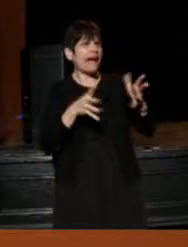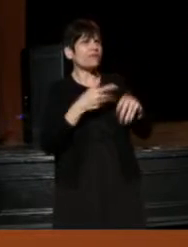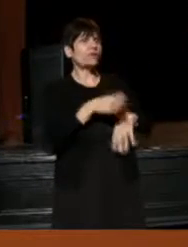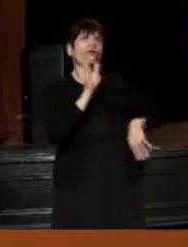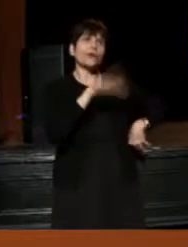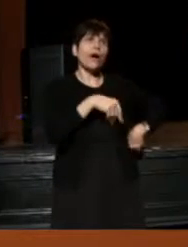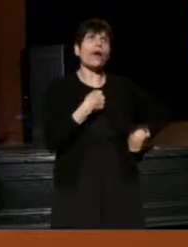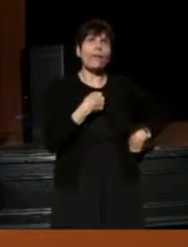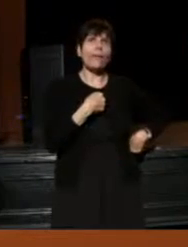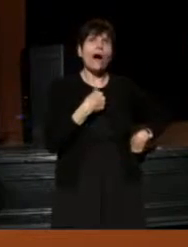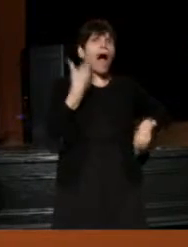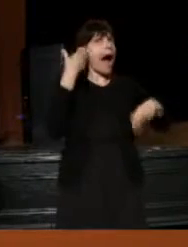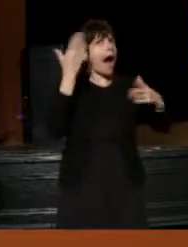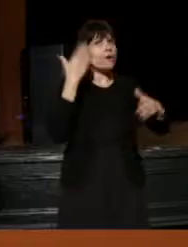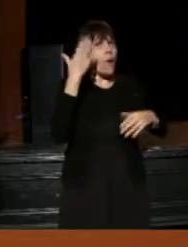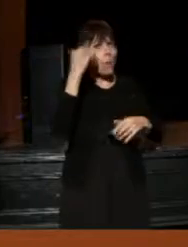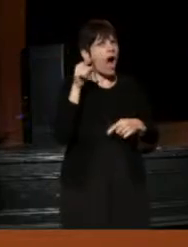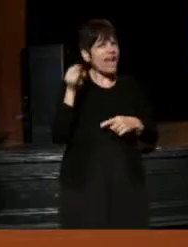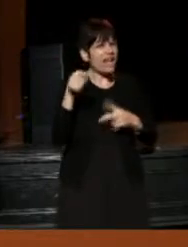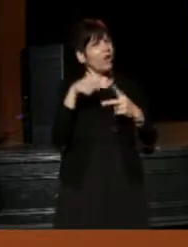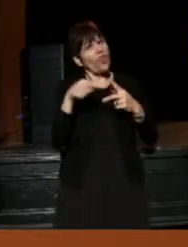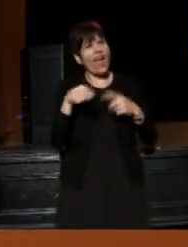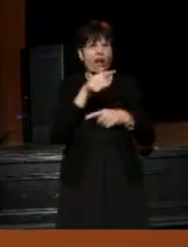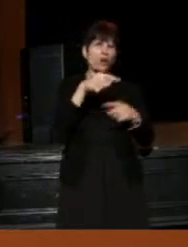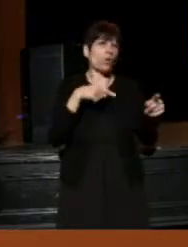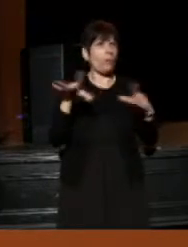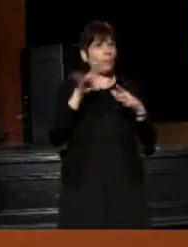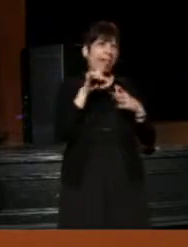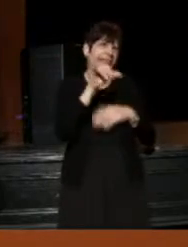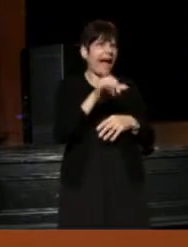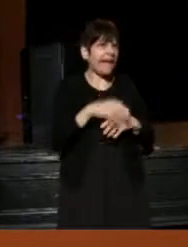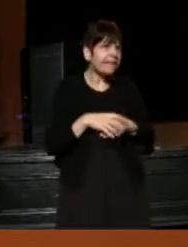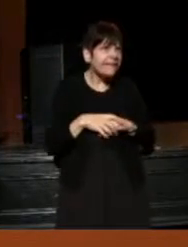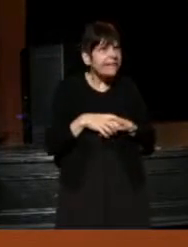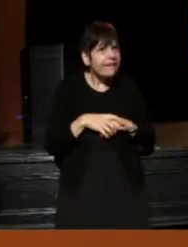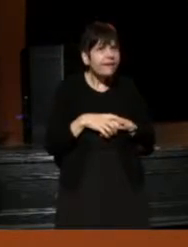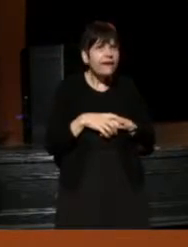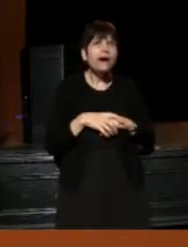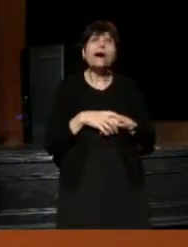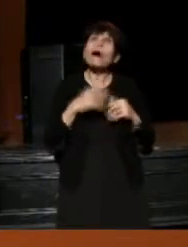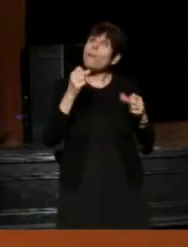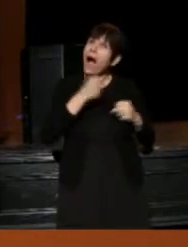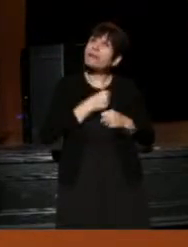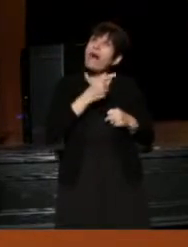"I don't know why, he or they or you picked that. But I love doing this."